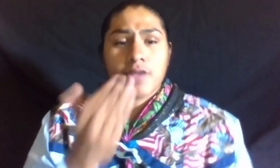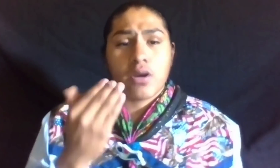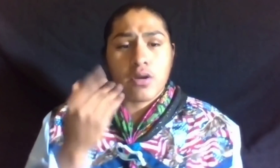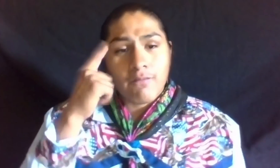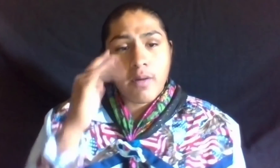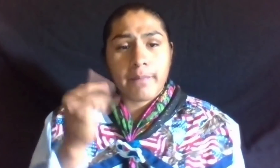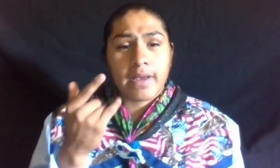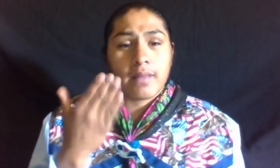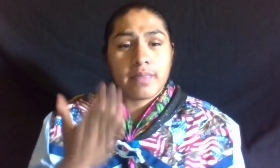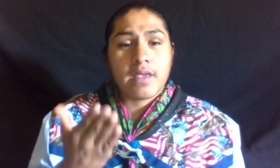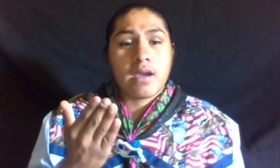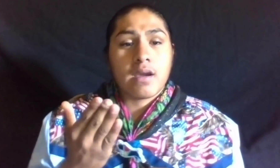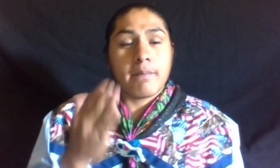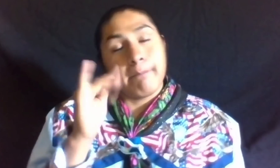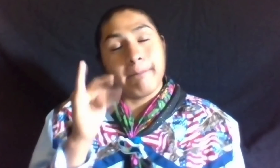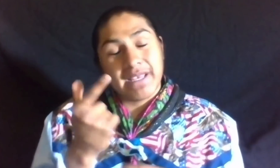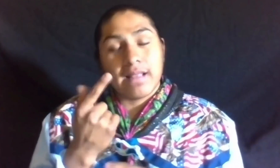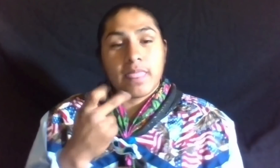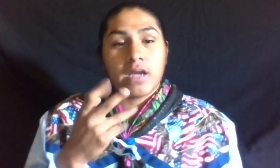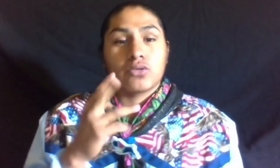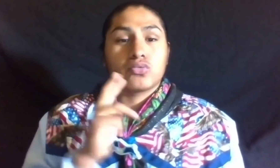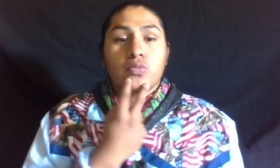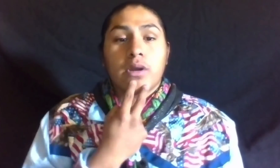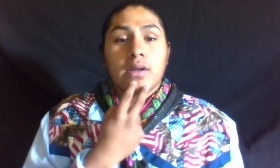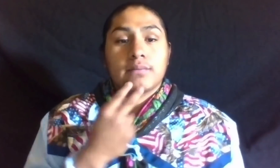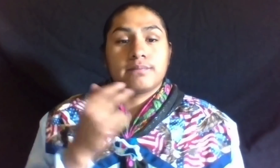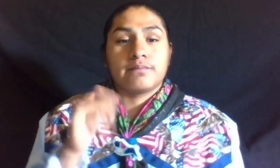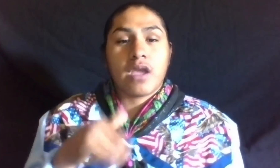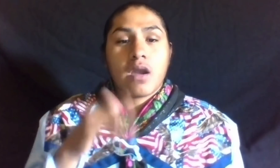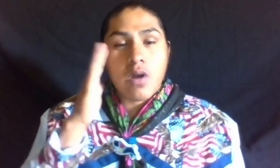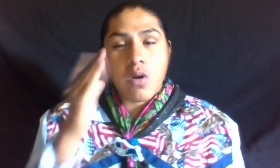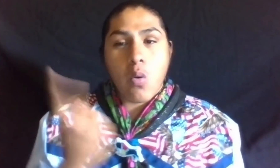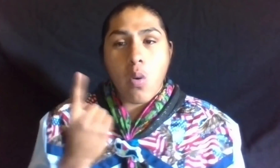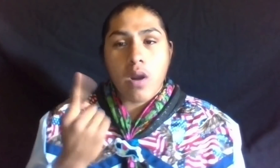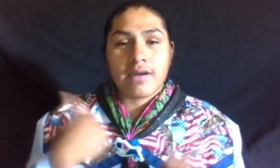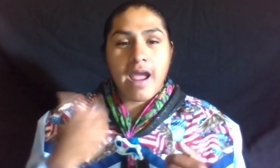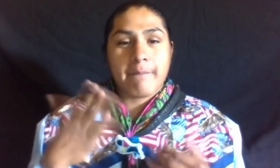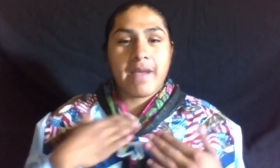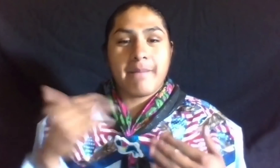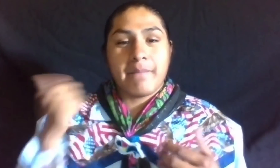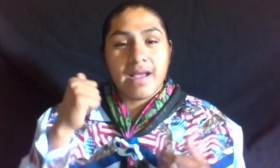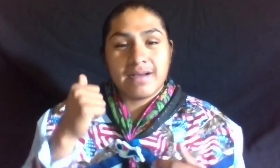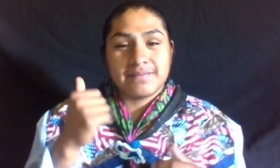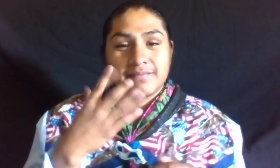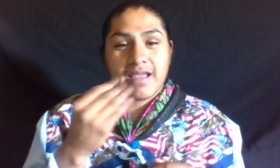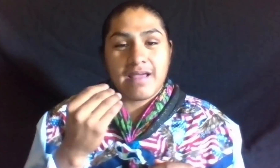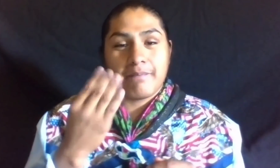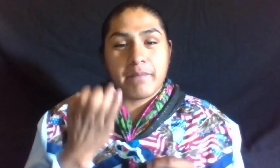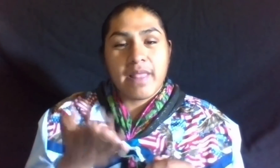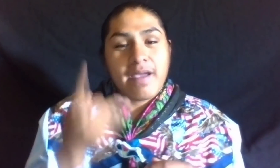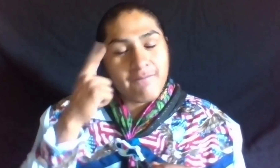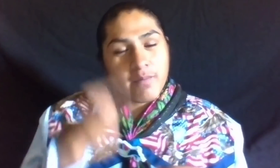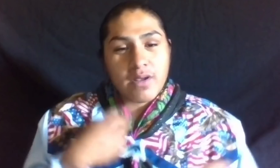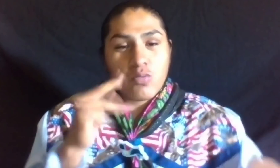THANK YOU, FOR BEING THE TWIN THAT WILL ALWAYS HAVE MY BACK AND BE THERE FOR ME NO MATTER WHAT.